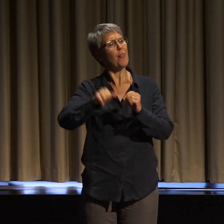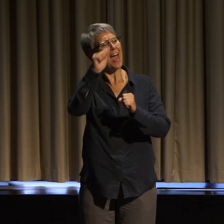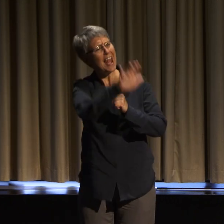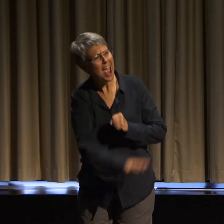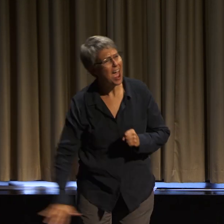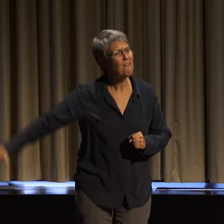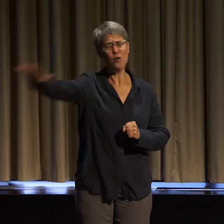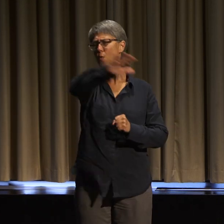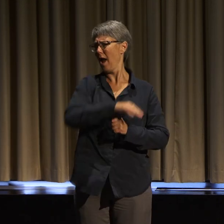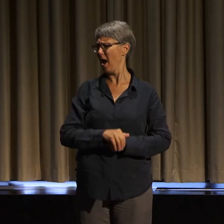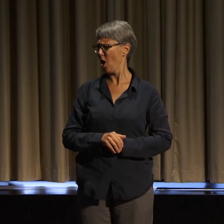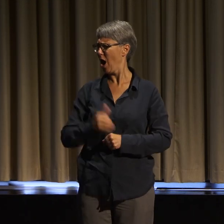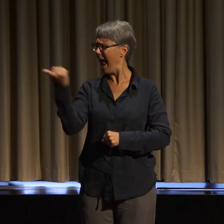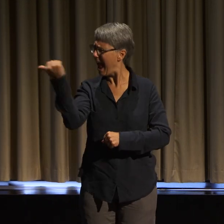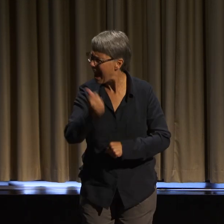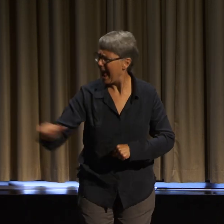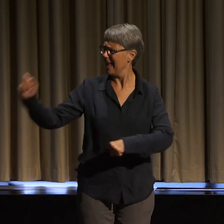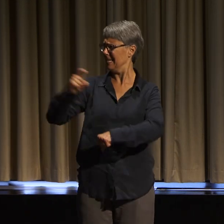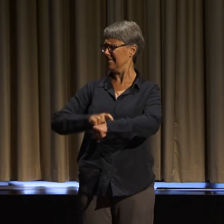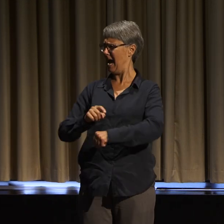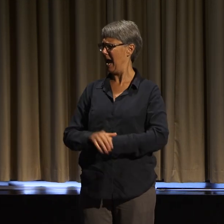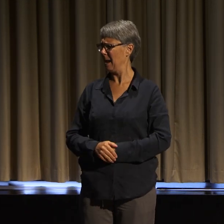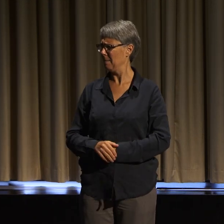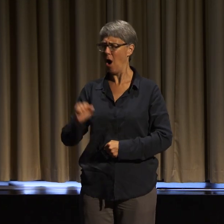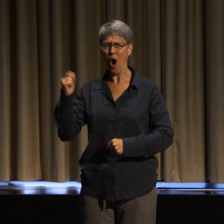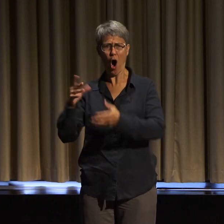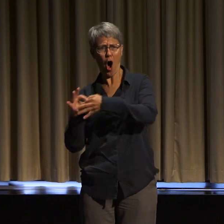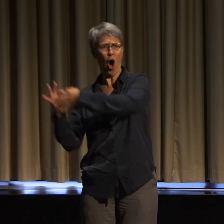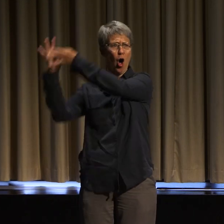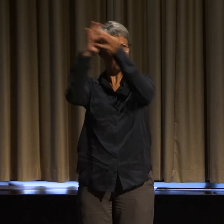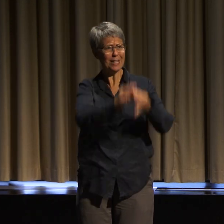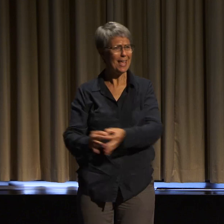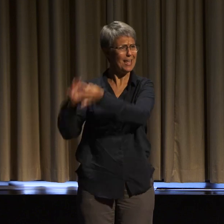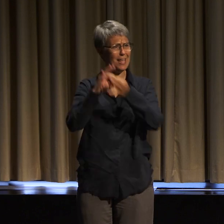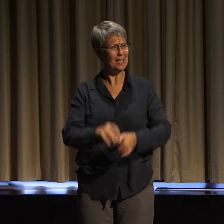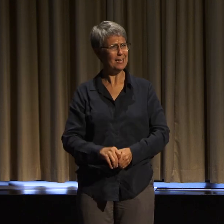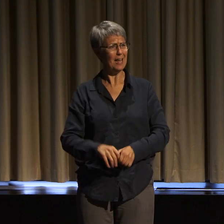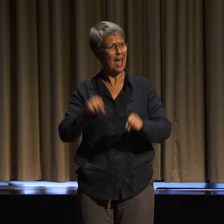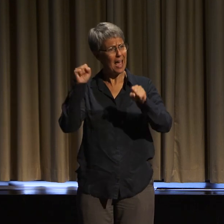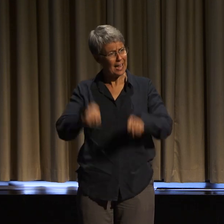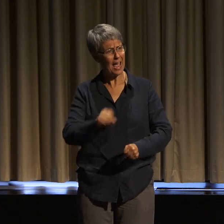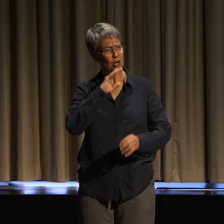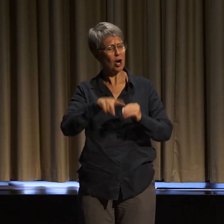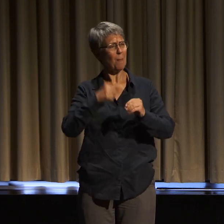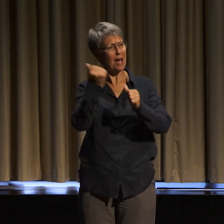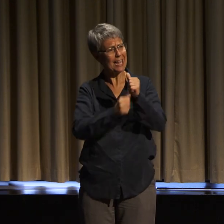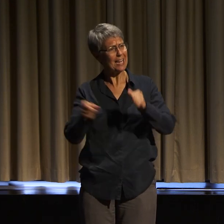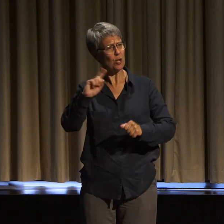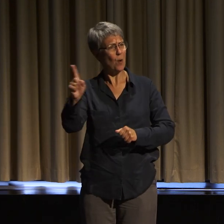is to abolish abled supremacy. It shouldn't be that we have to go